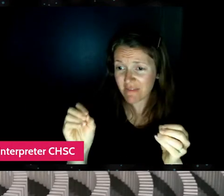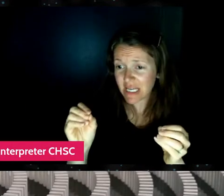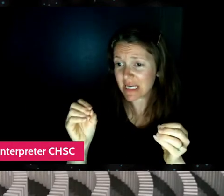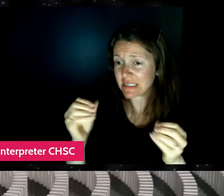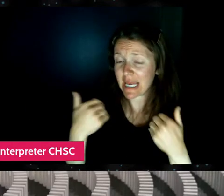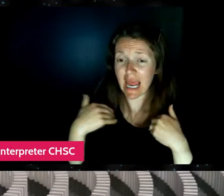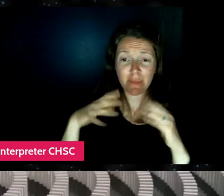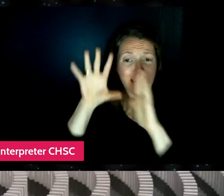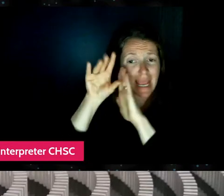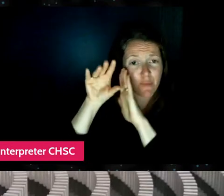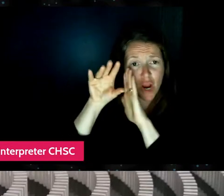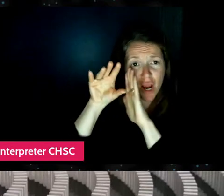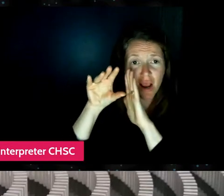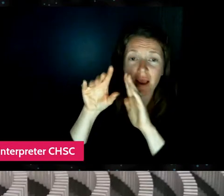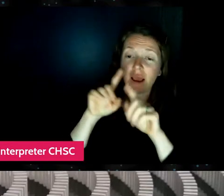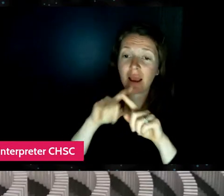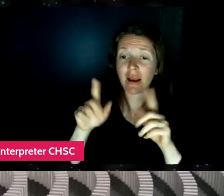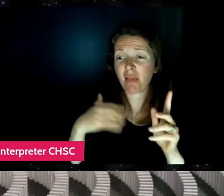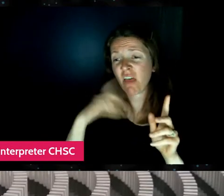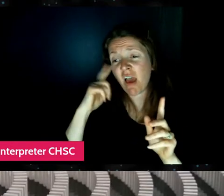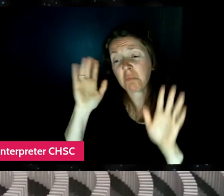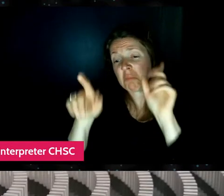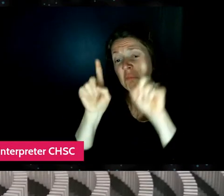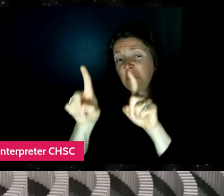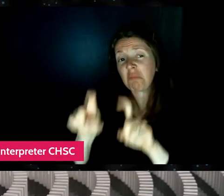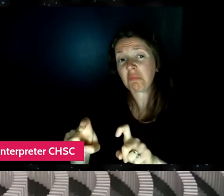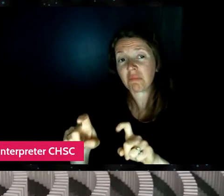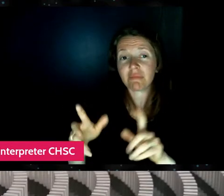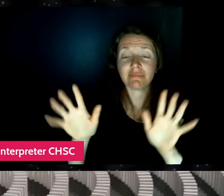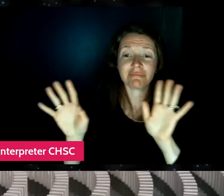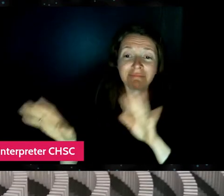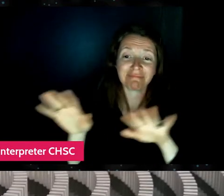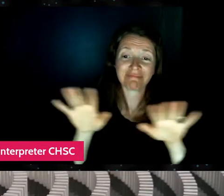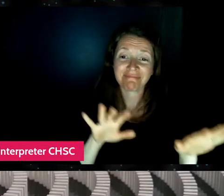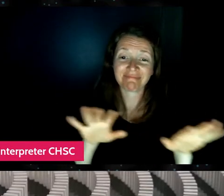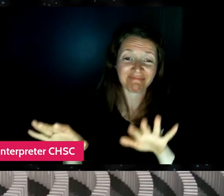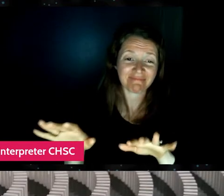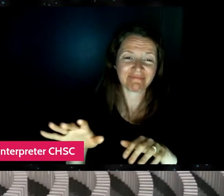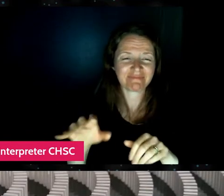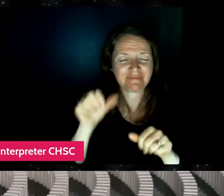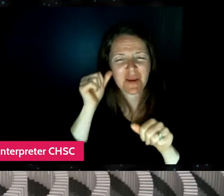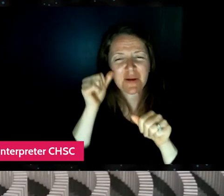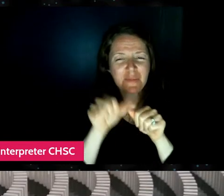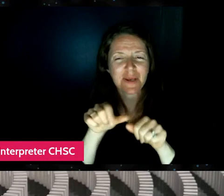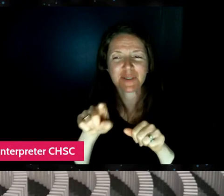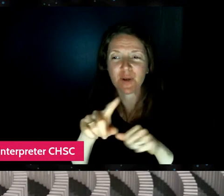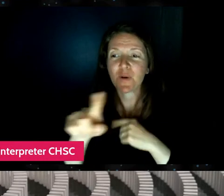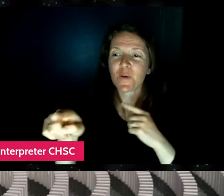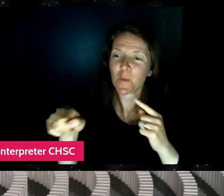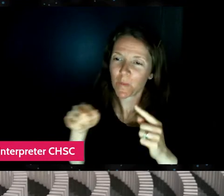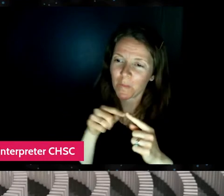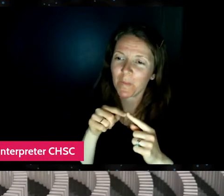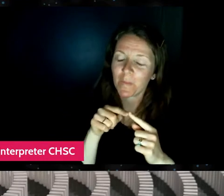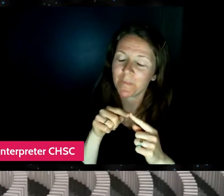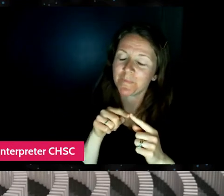"Hey, let me ask you some questions," you know. And it just reminds you that when you are, especially for documentaries,